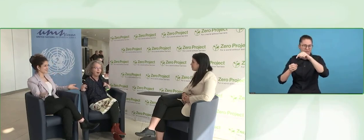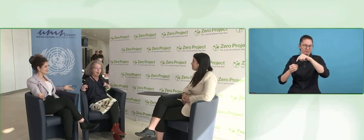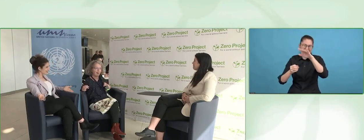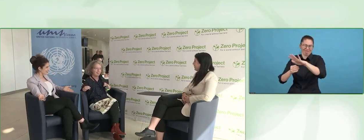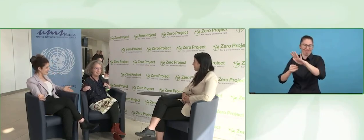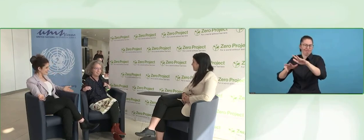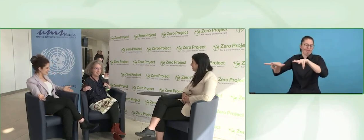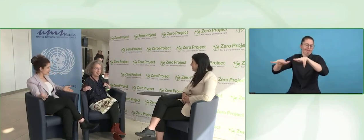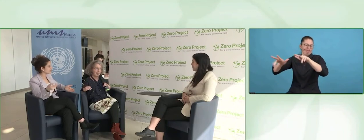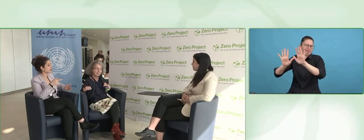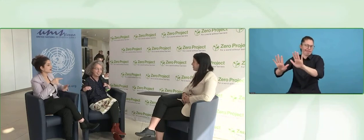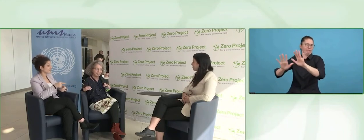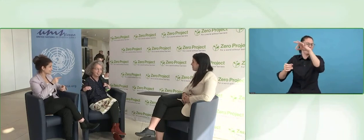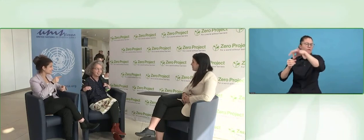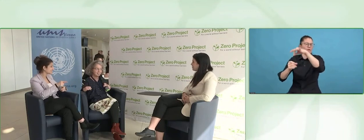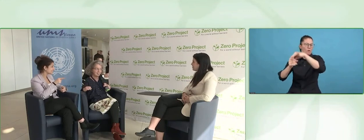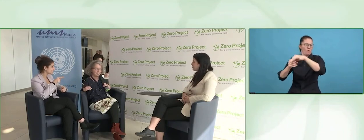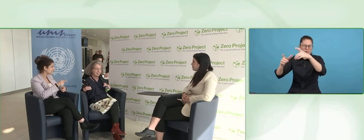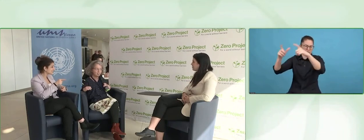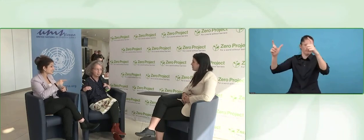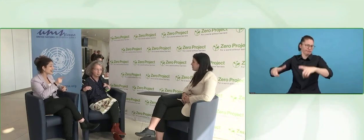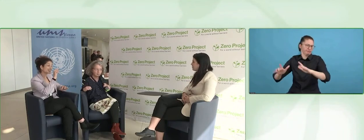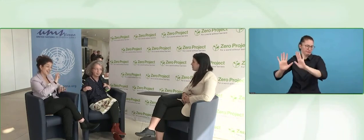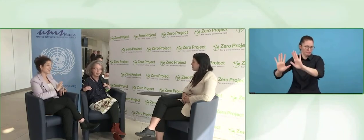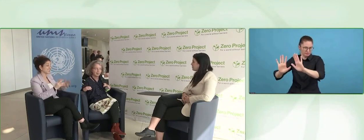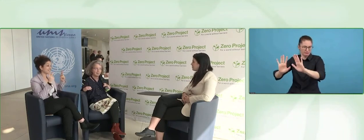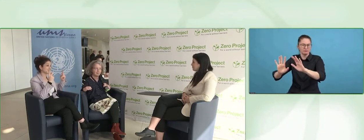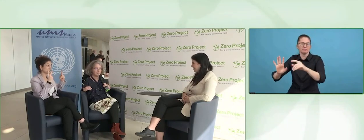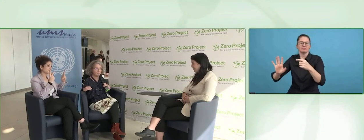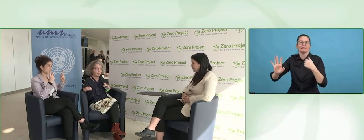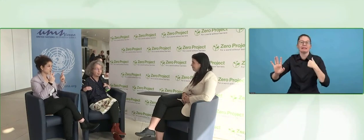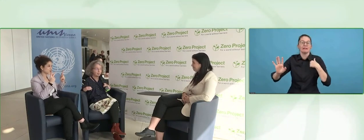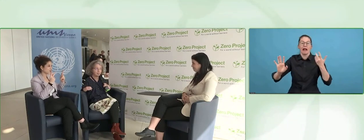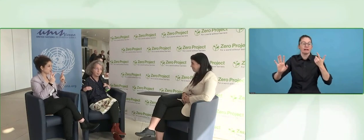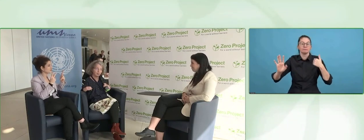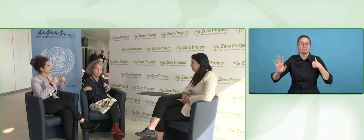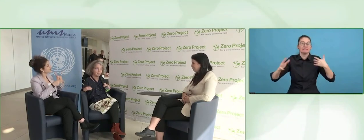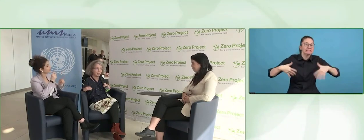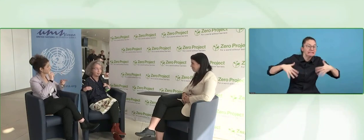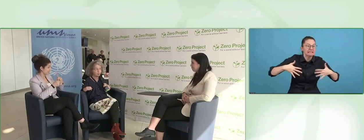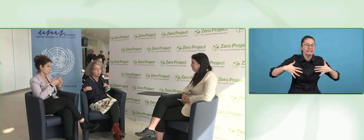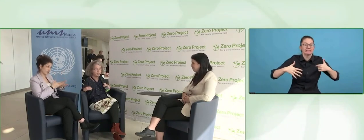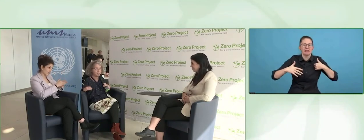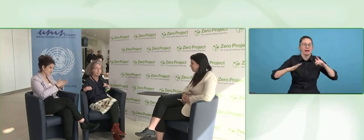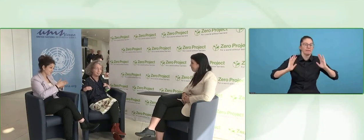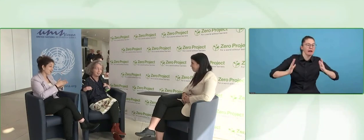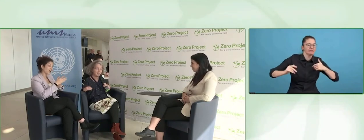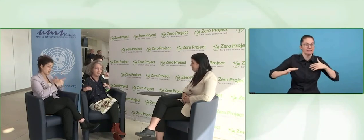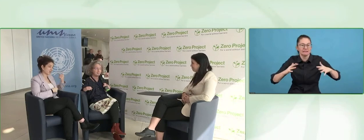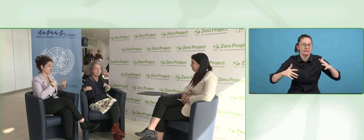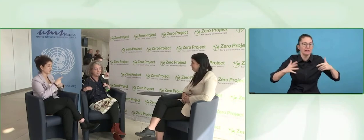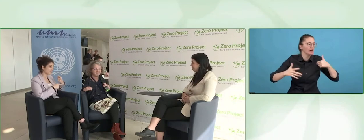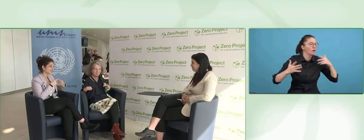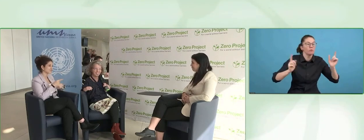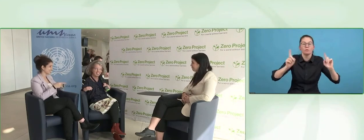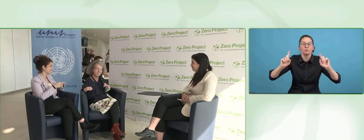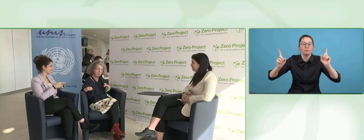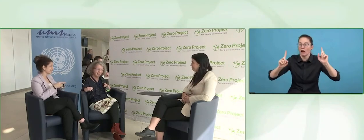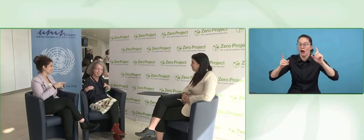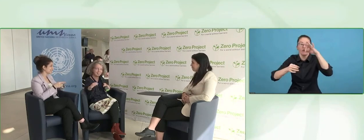And that is still an issue, and sometimes to be honest, after two years, it is really annoying.